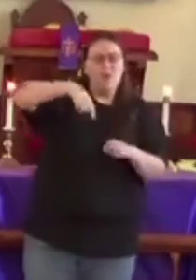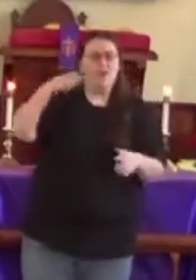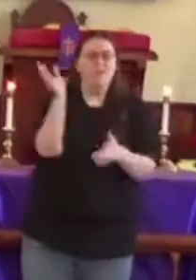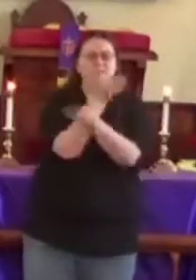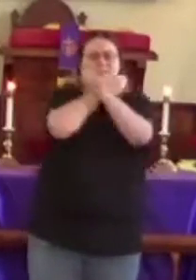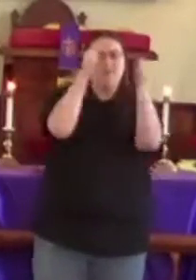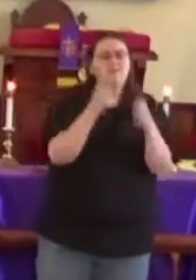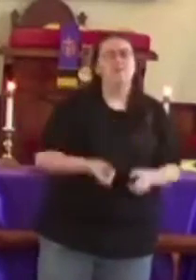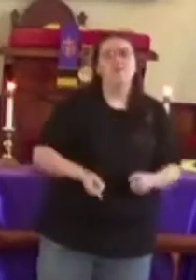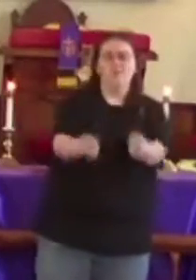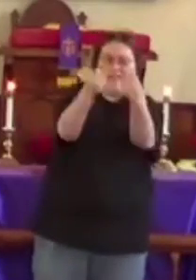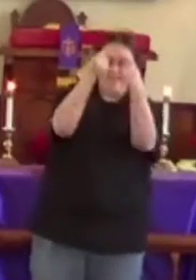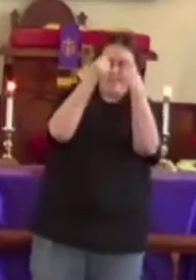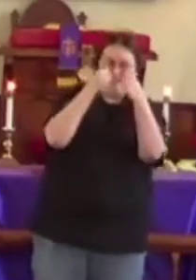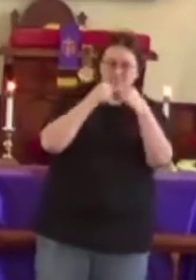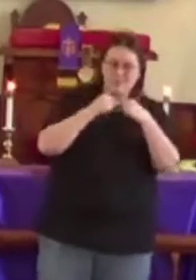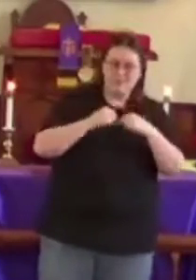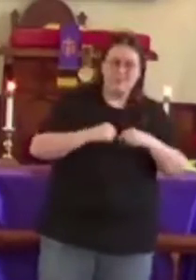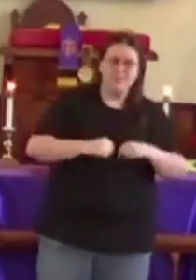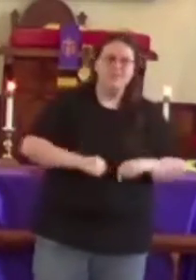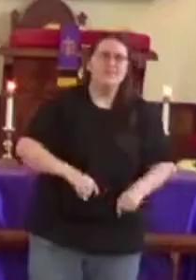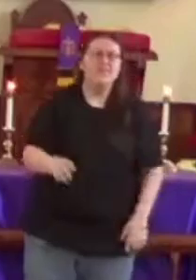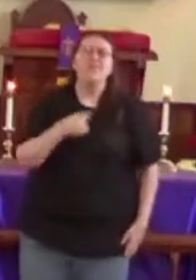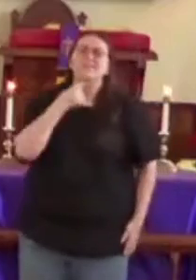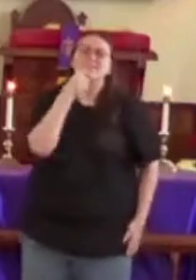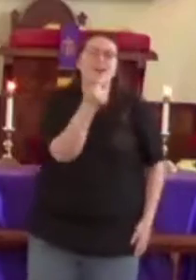When the Savior came